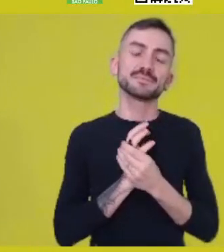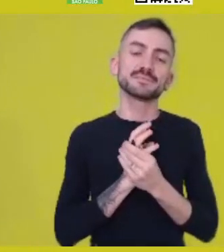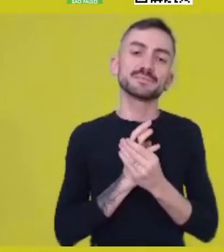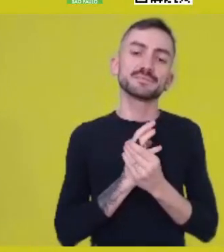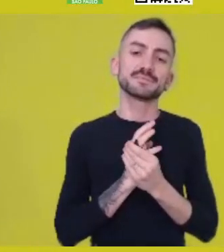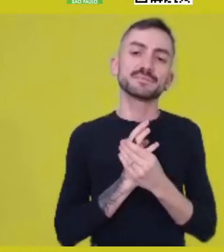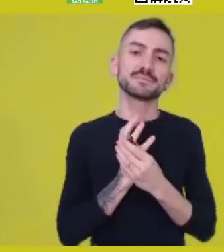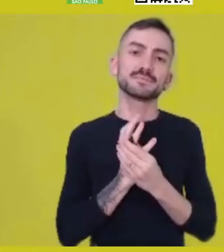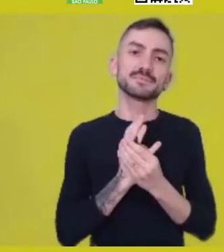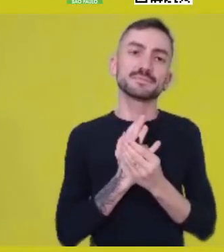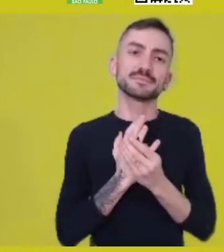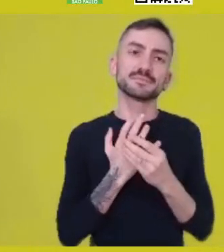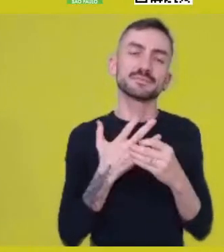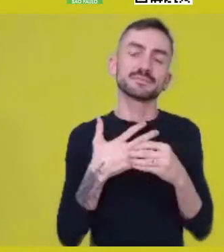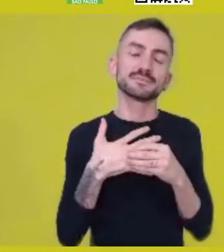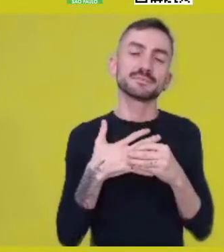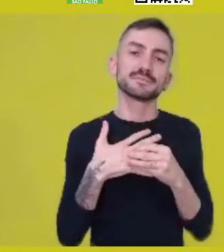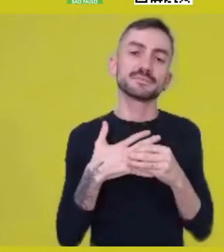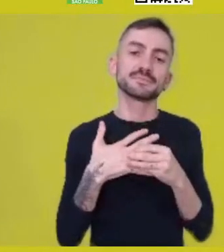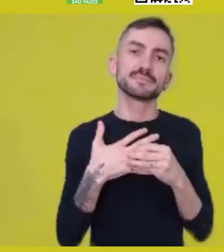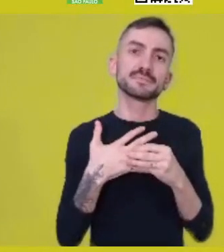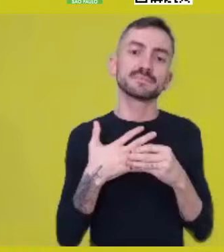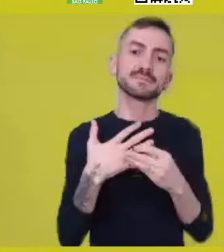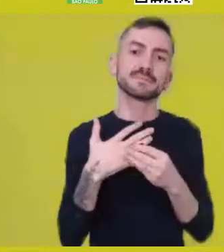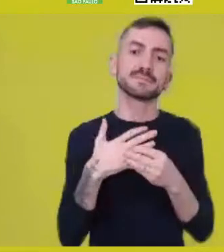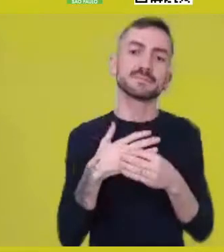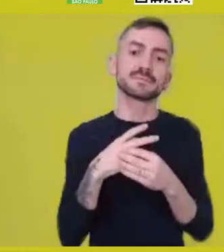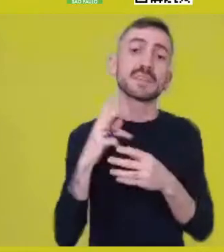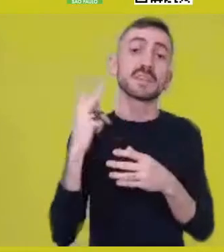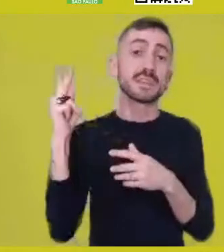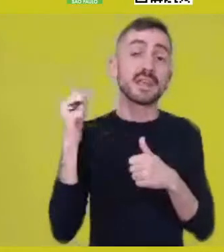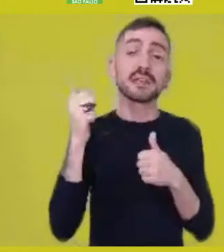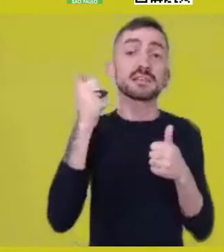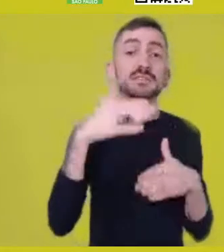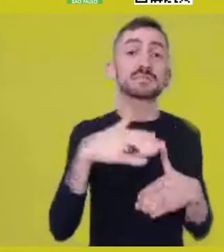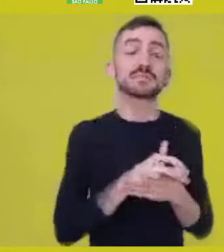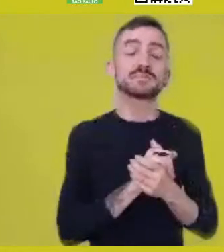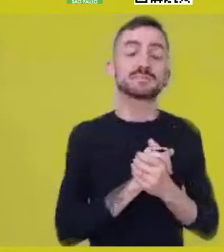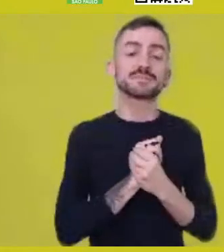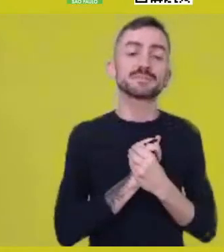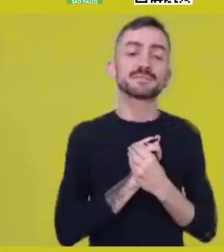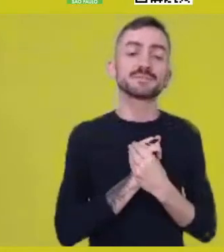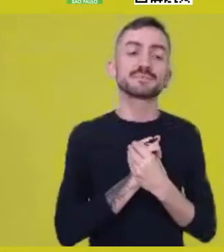He says that